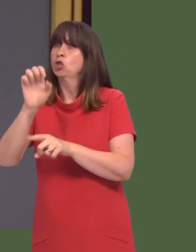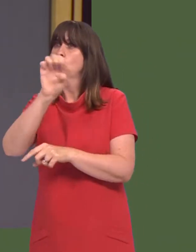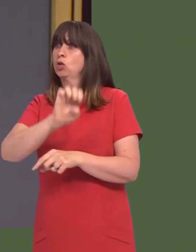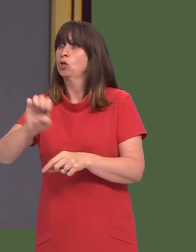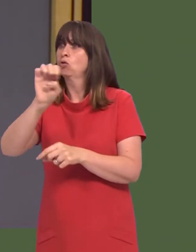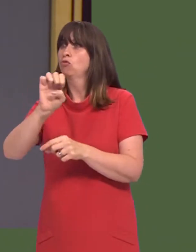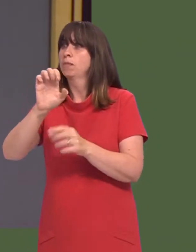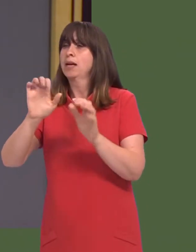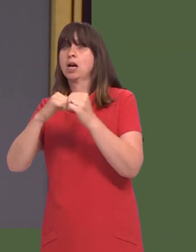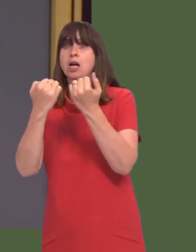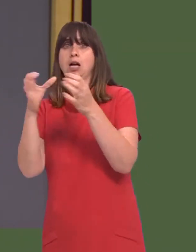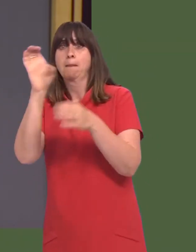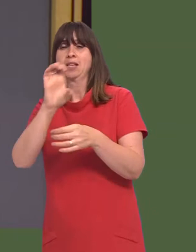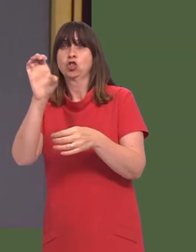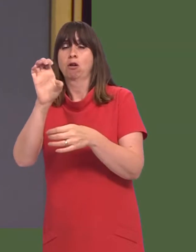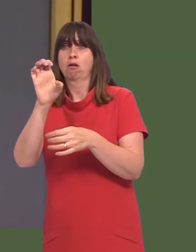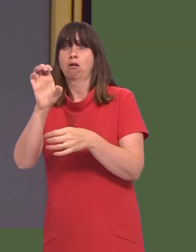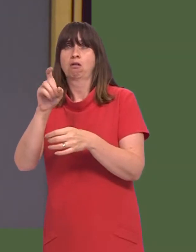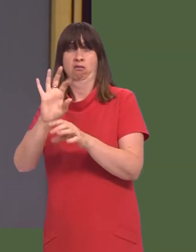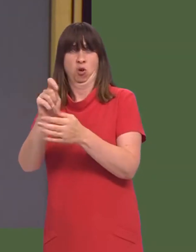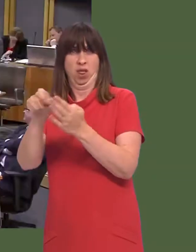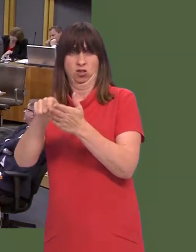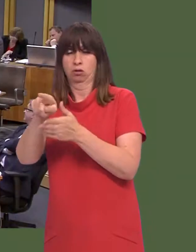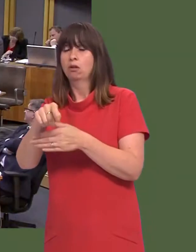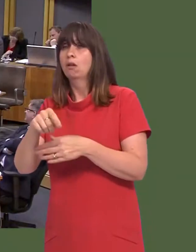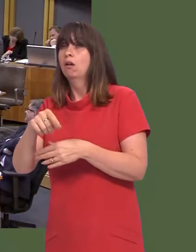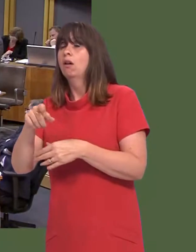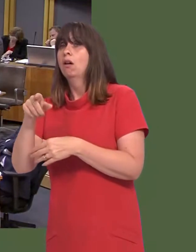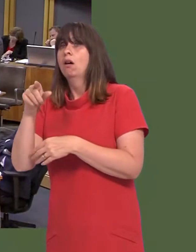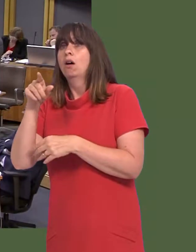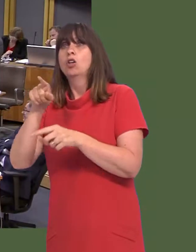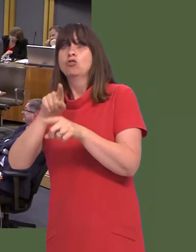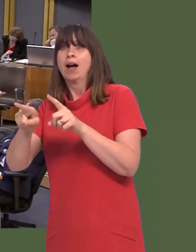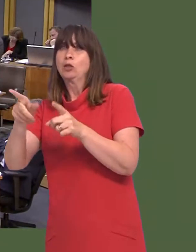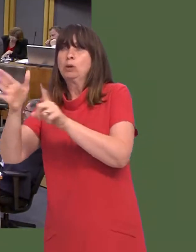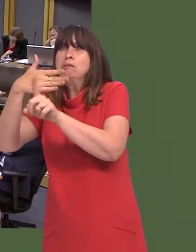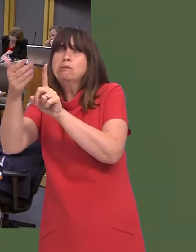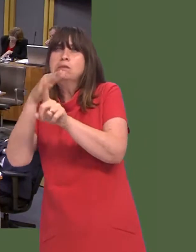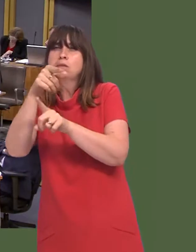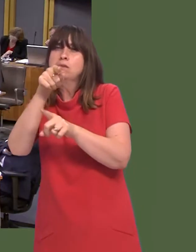upon the EU Commission, which is, of course, unelected, to take the most liberal attitude towards free trade between our respective countries.